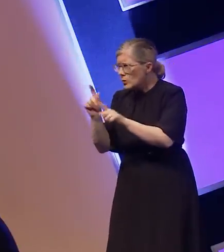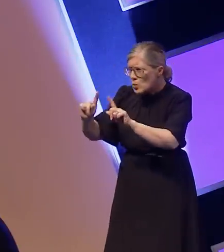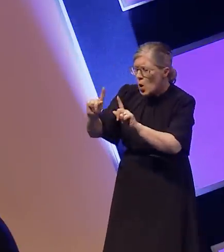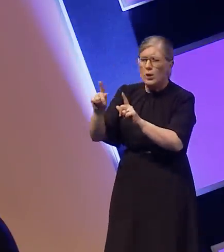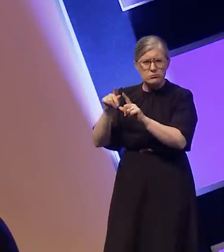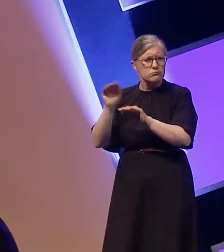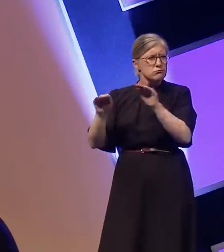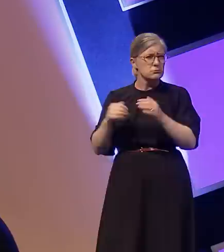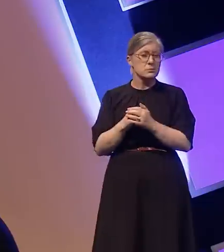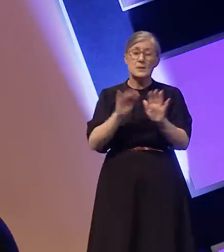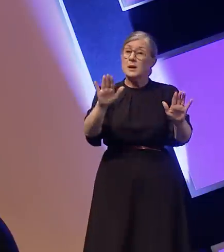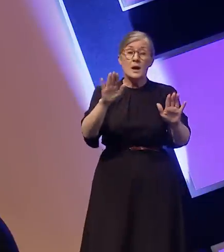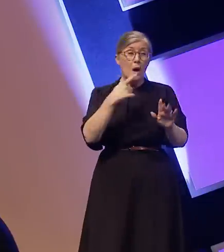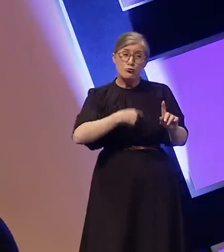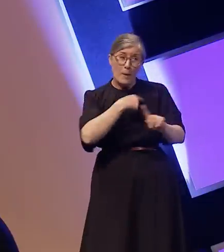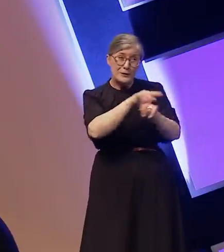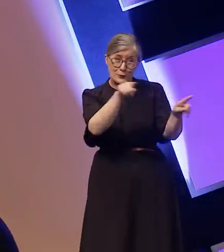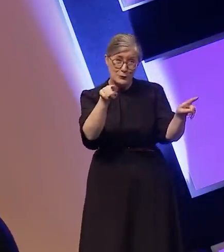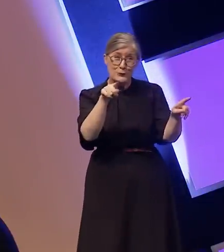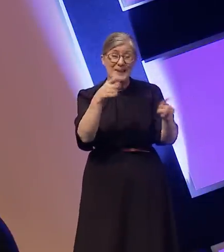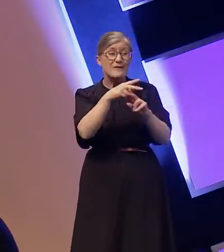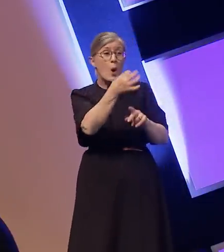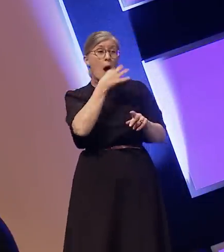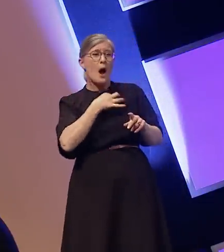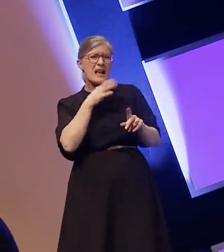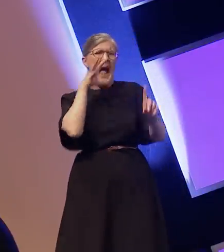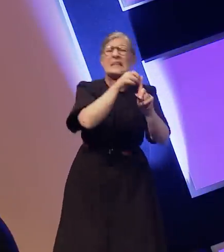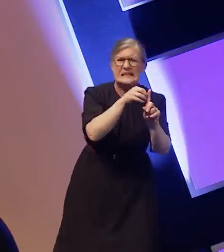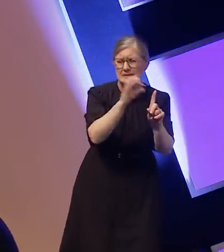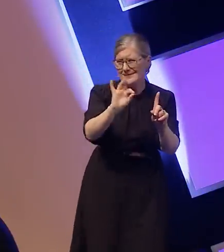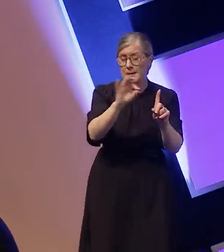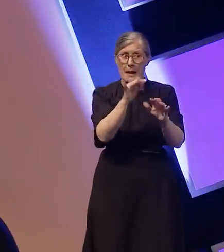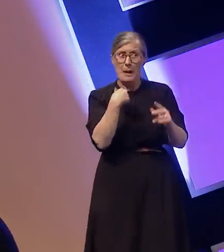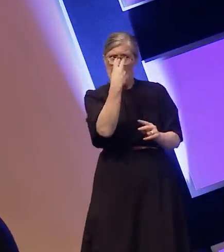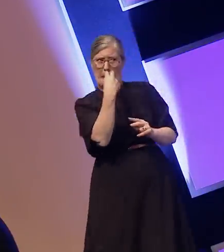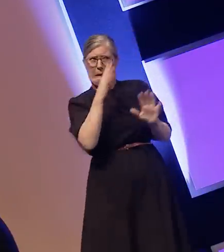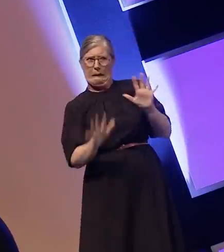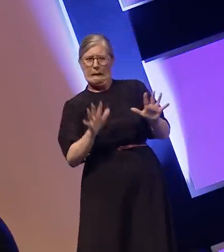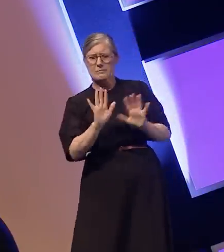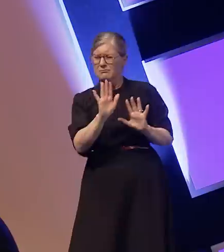if we look like we will. There are so many powerful deaf stories waiting to be shared.